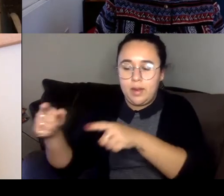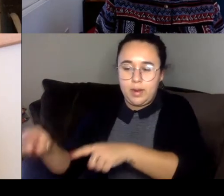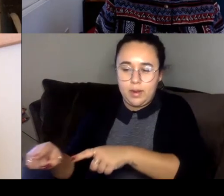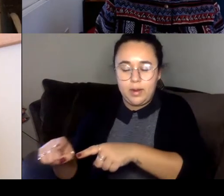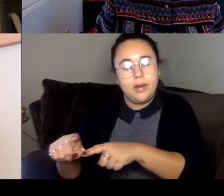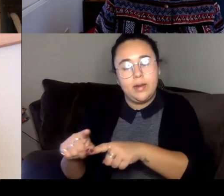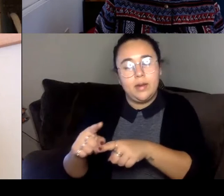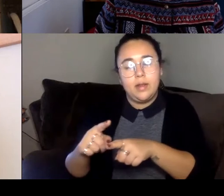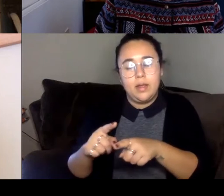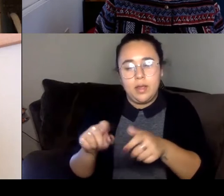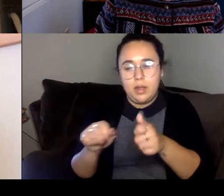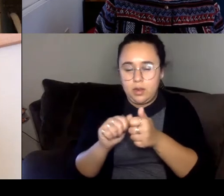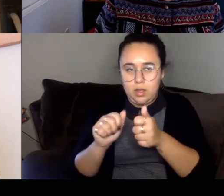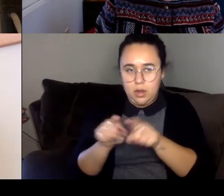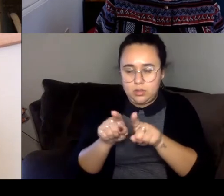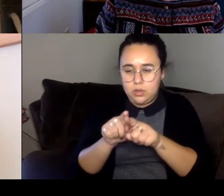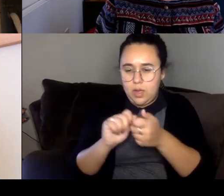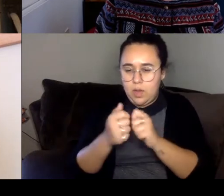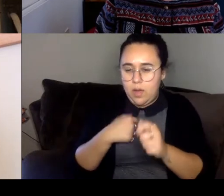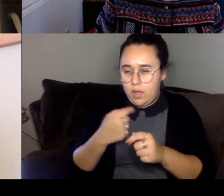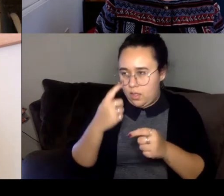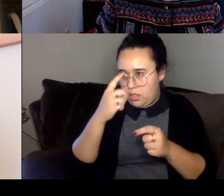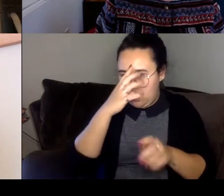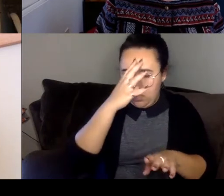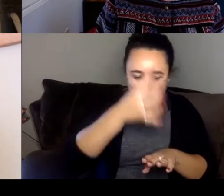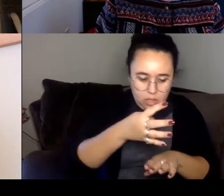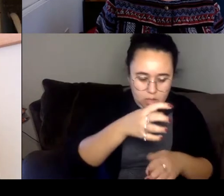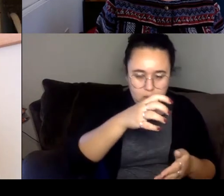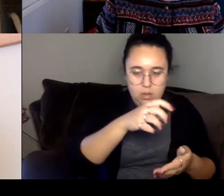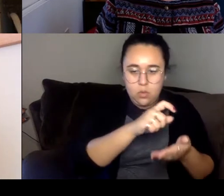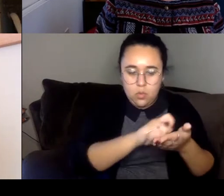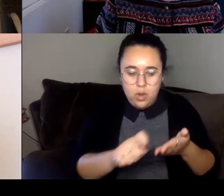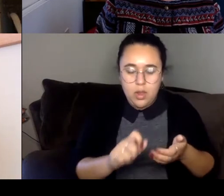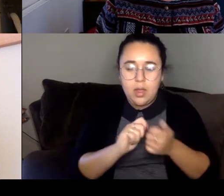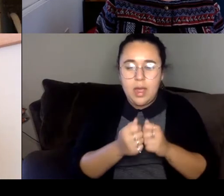And I think that the way that came out was that I would like sit down and write just,